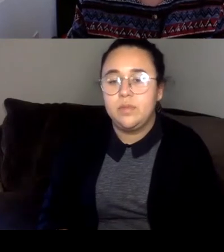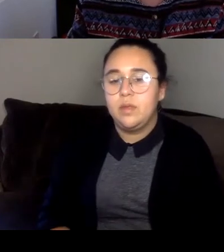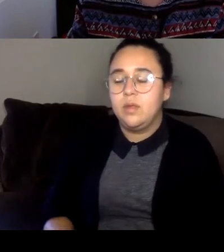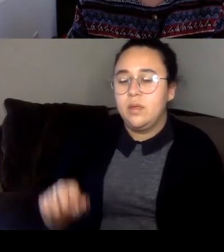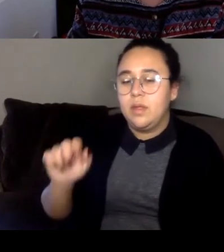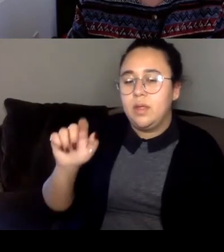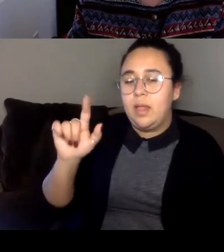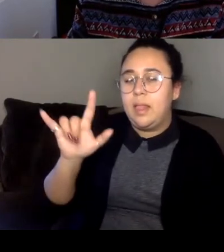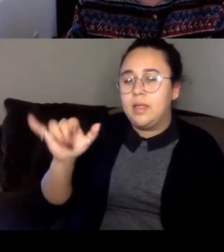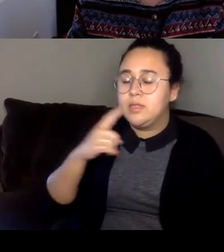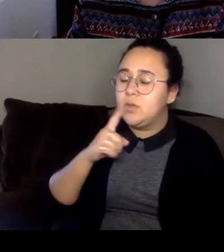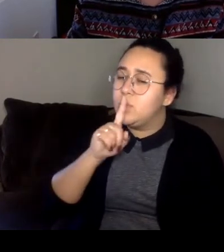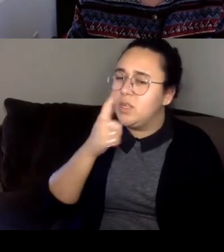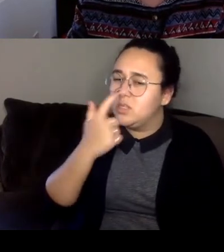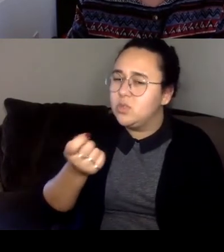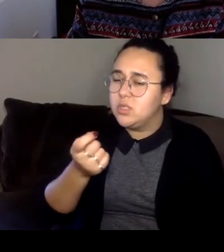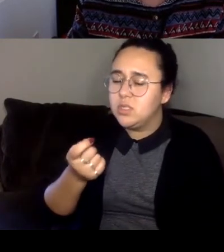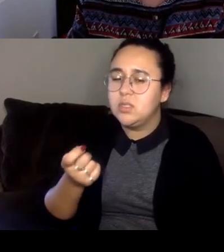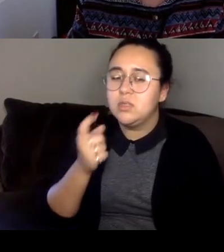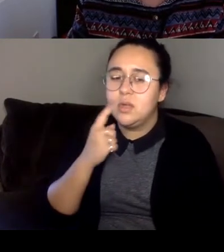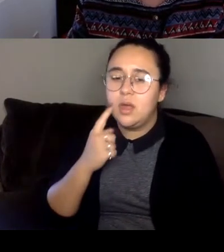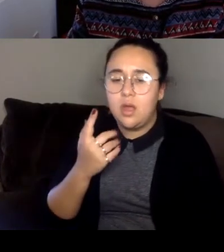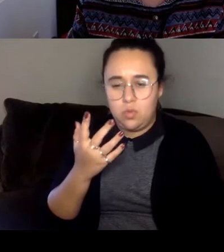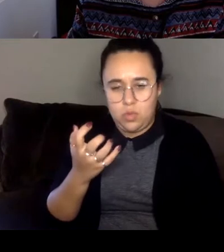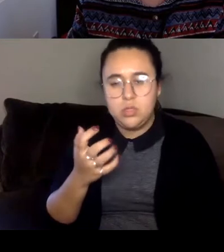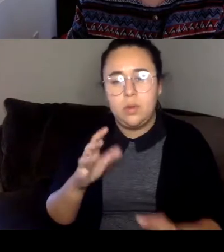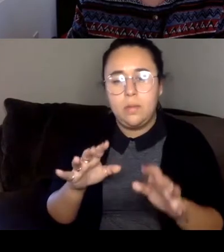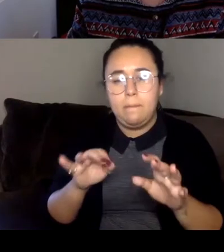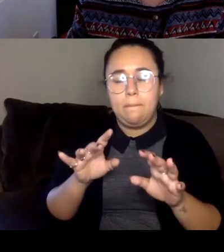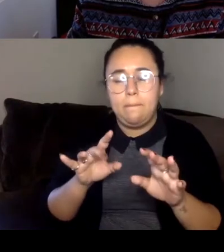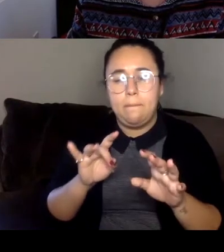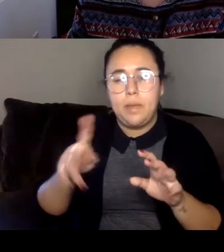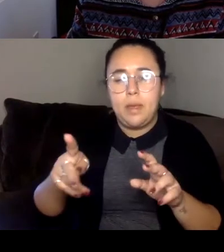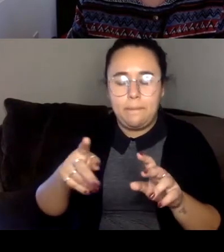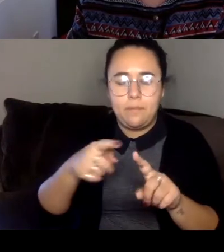I'd actually love to go from there from this conversation to talking and hearing a little